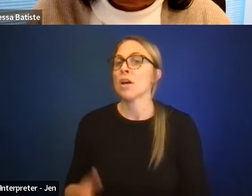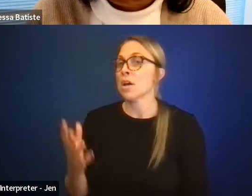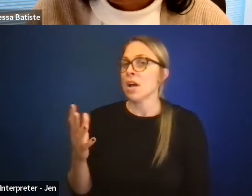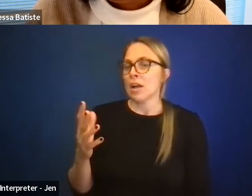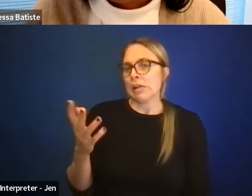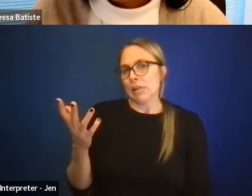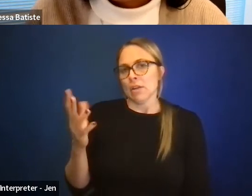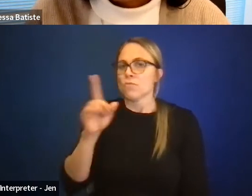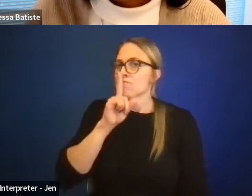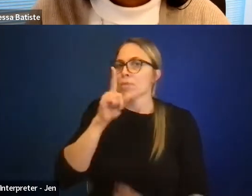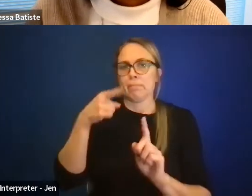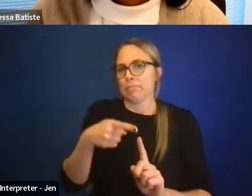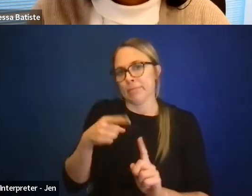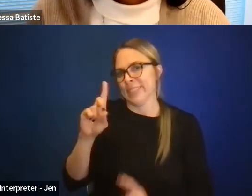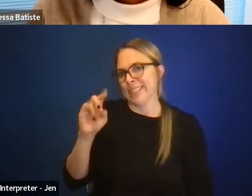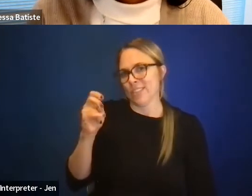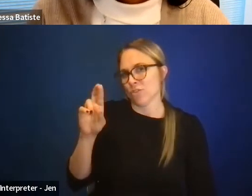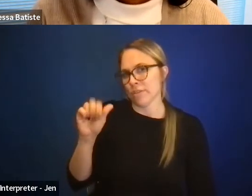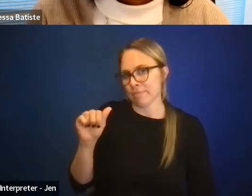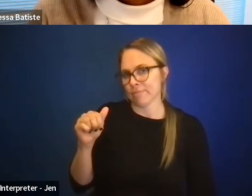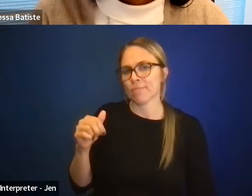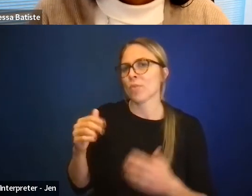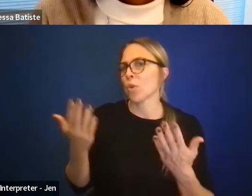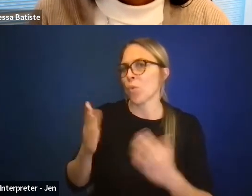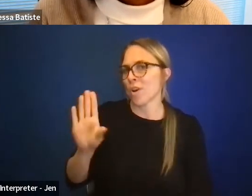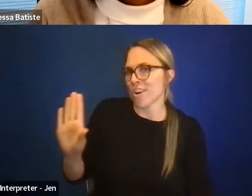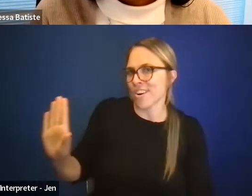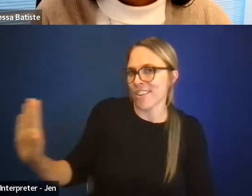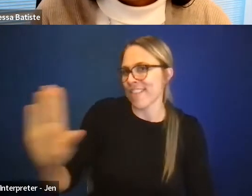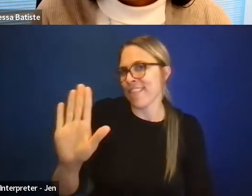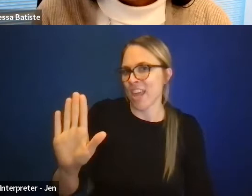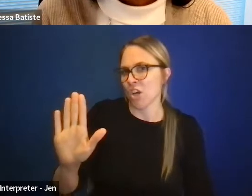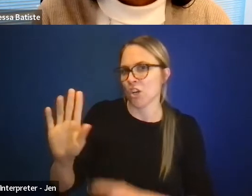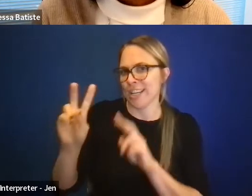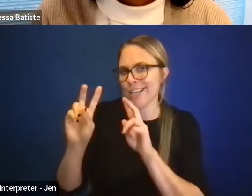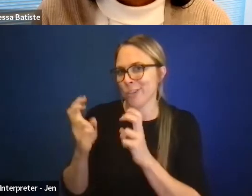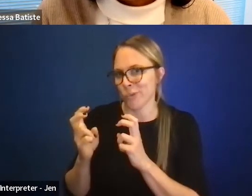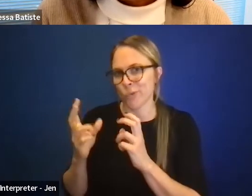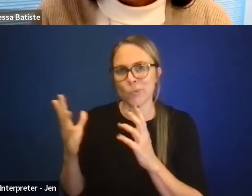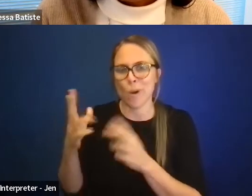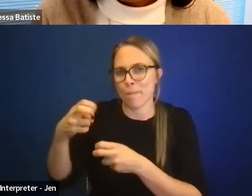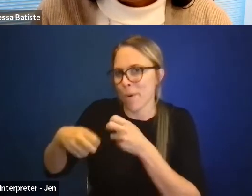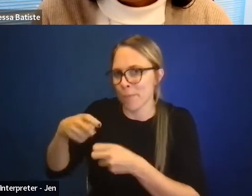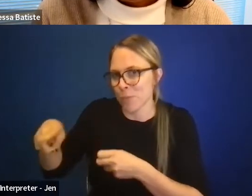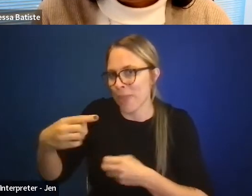the bottom line, Deidre, is, what are the issues that they're raising and what's the best way to try to address them?